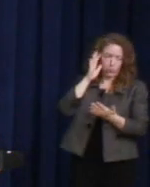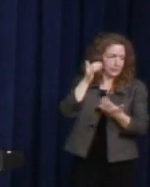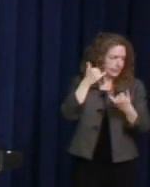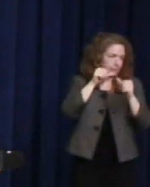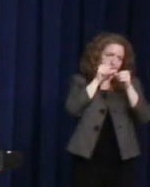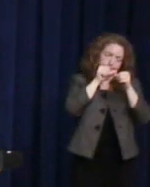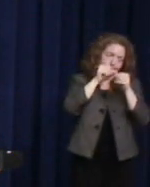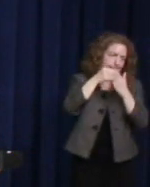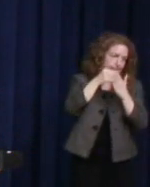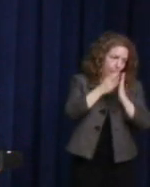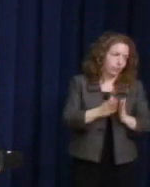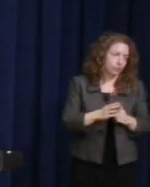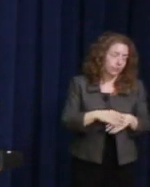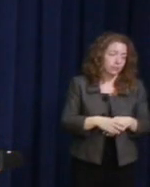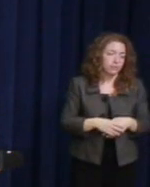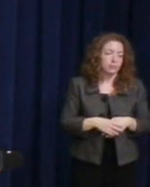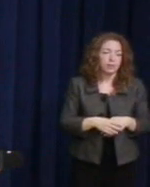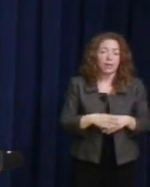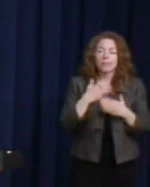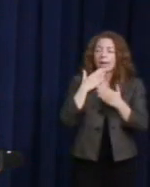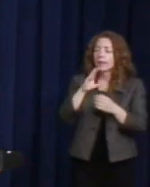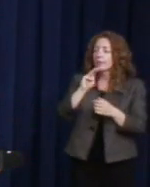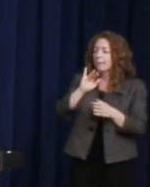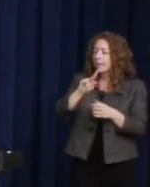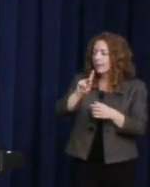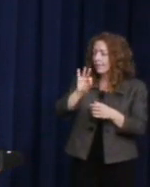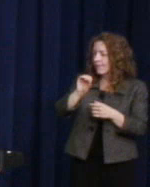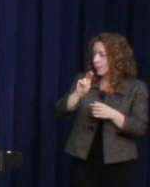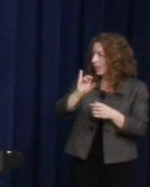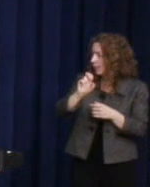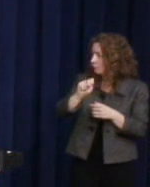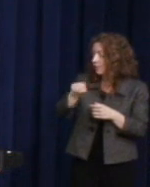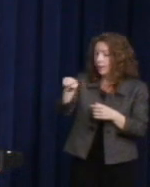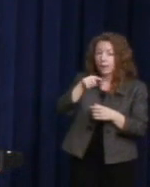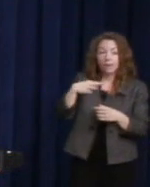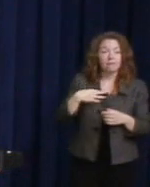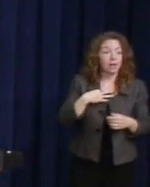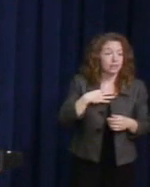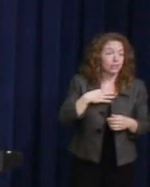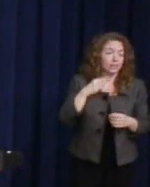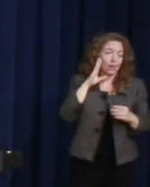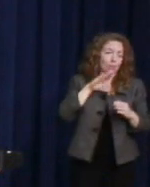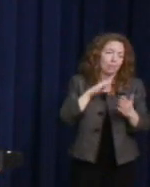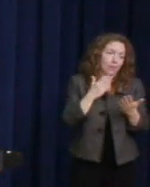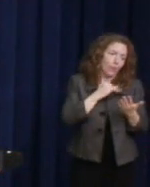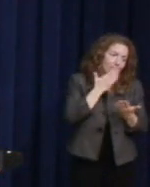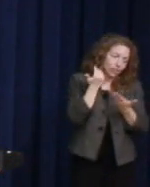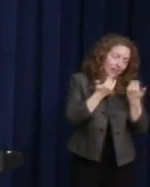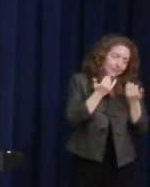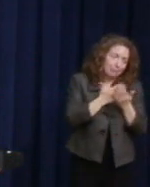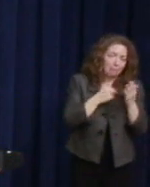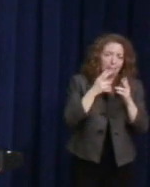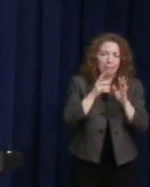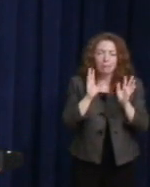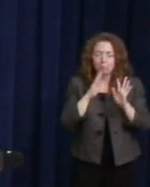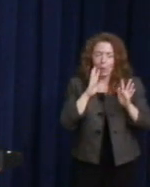I want to thank the Milk Foundation of volunteers. And I know I'll forget people, but I'm going to try.